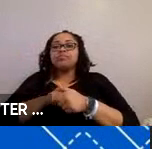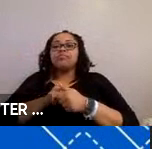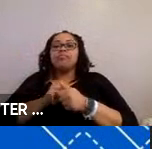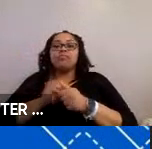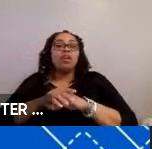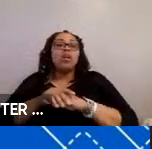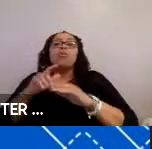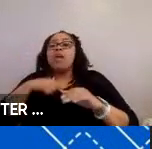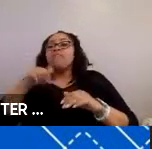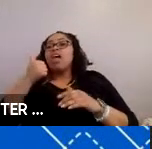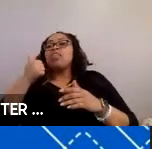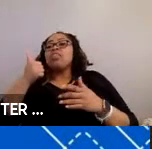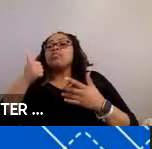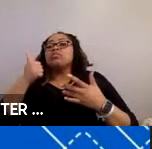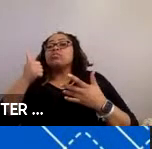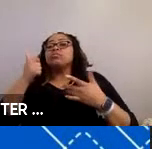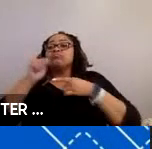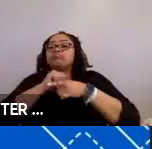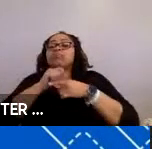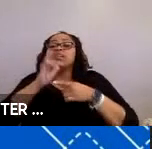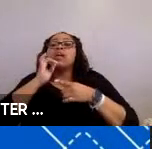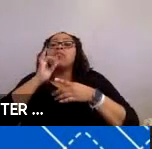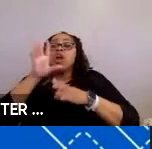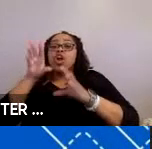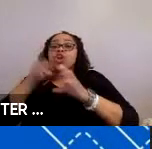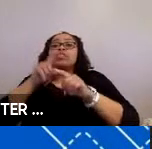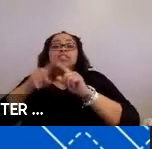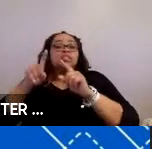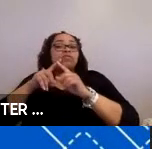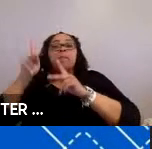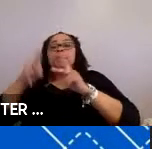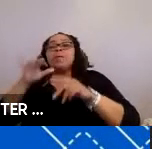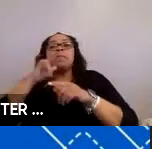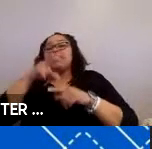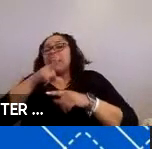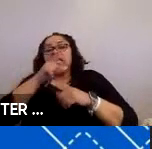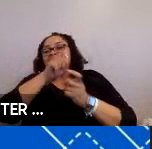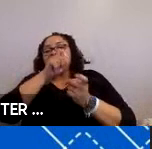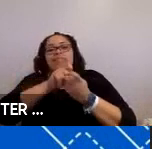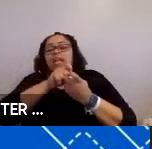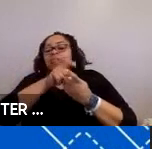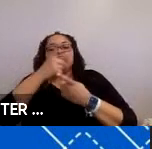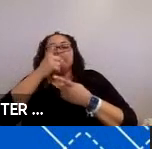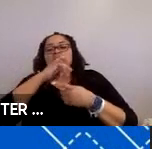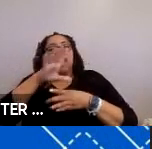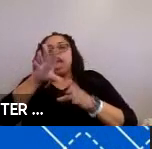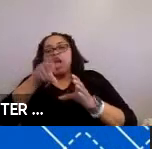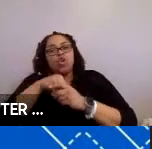have other studies that do include different populations. But that particular study did not include those populations.